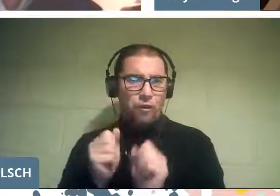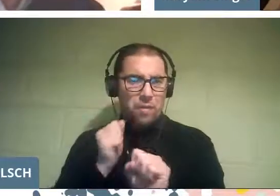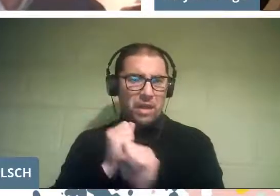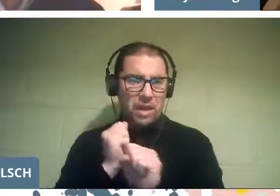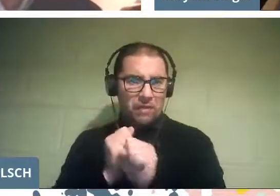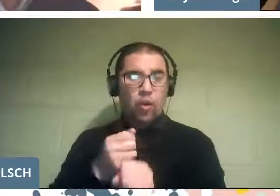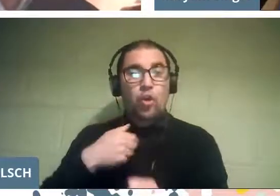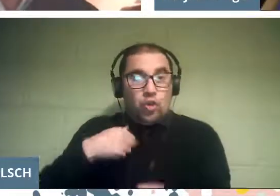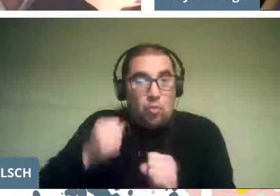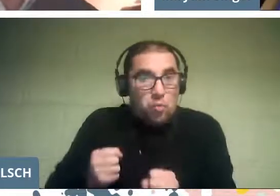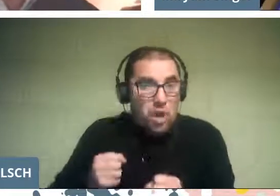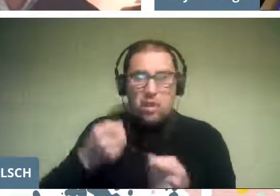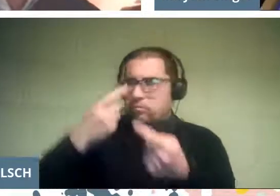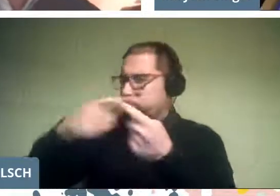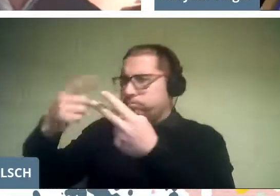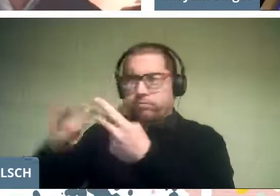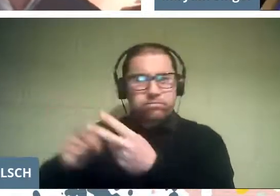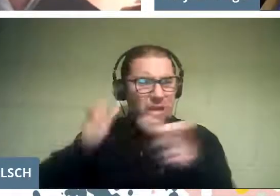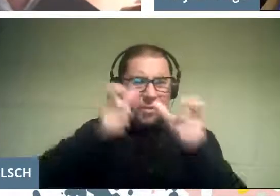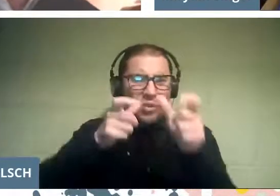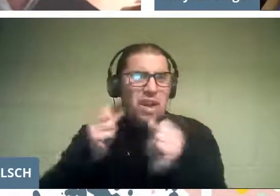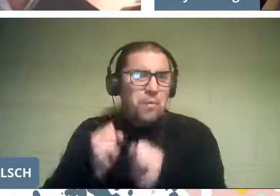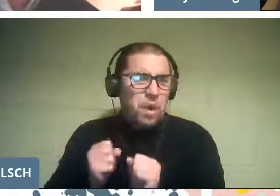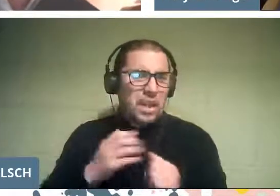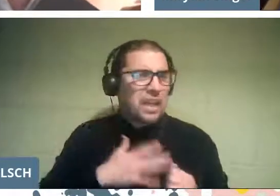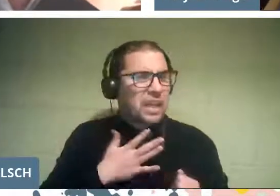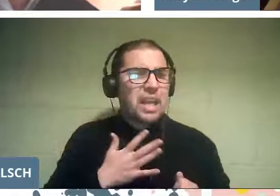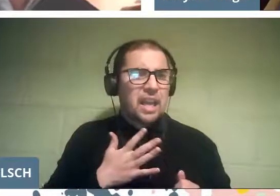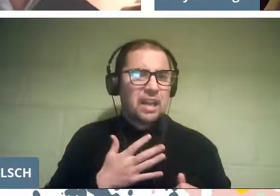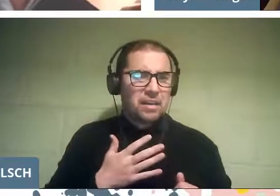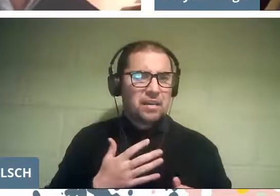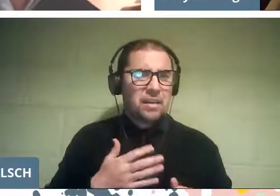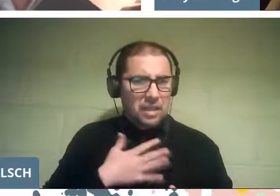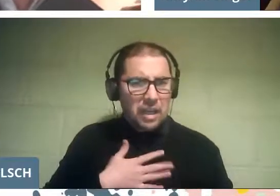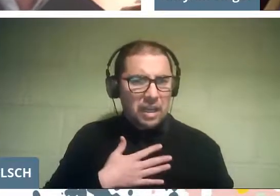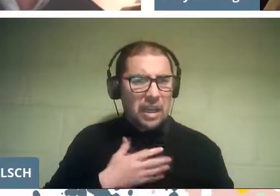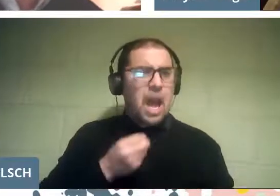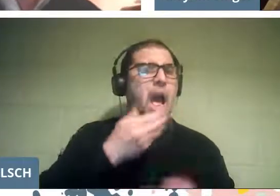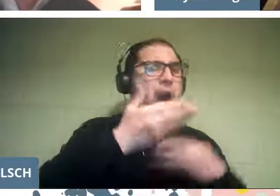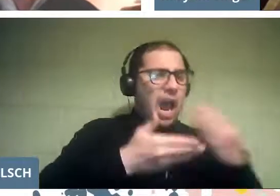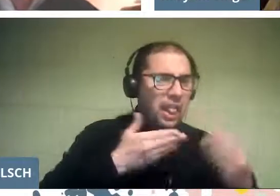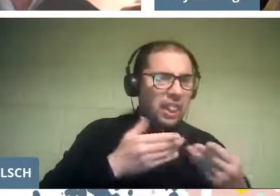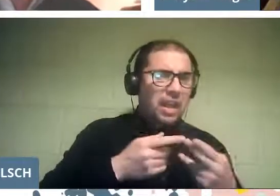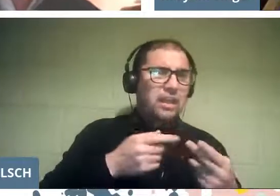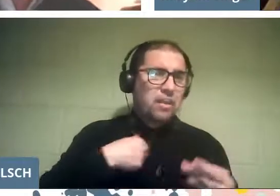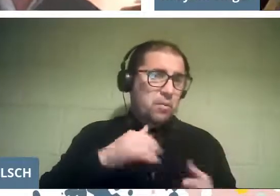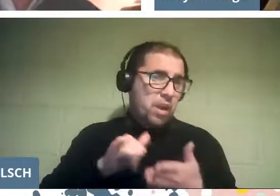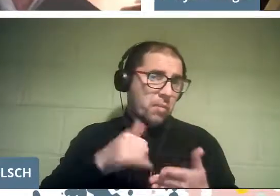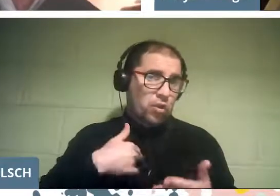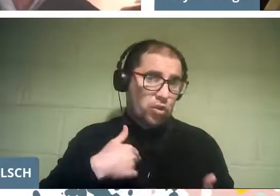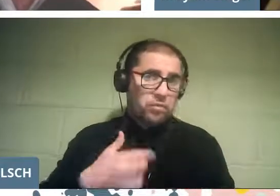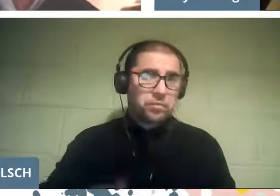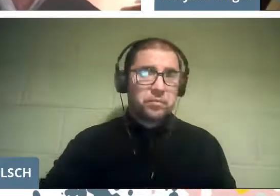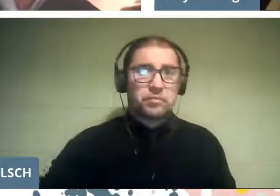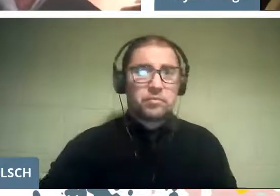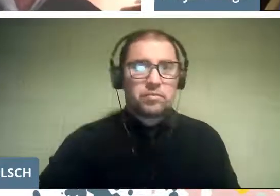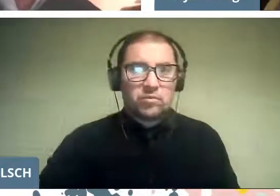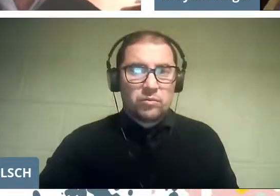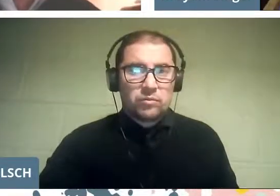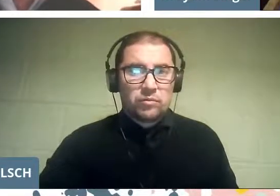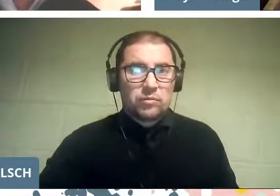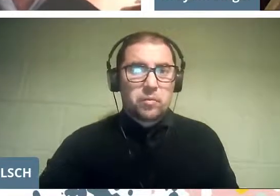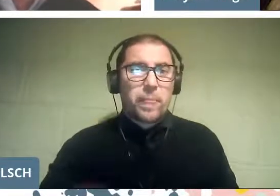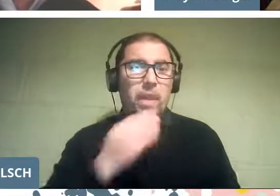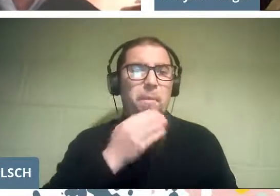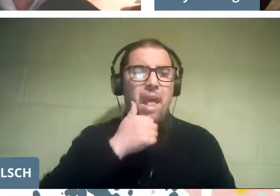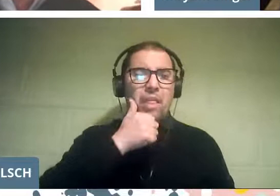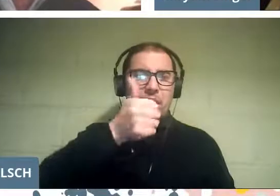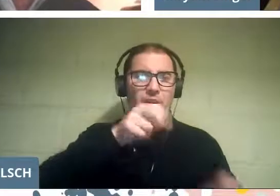I am sure that there are many singers like me, and conductors who are,